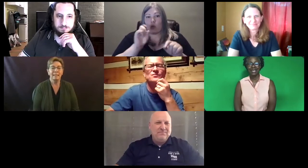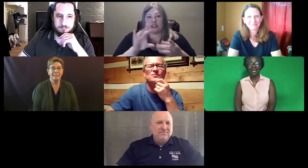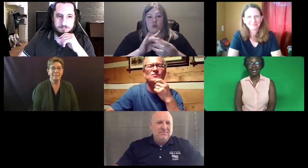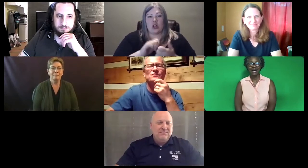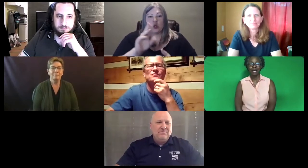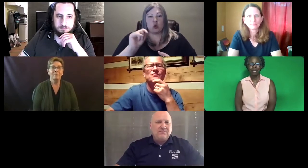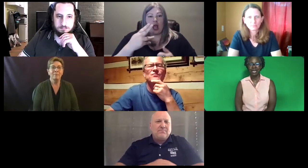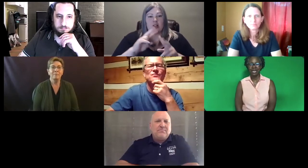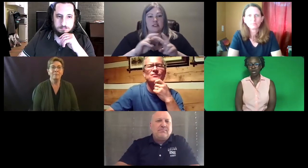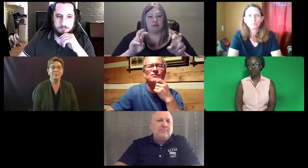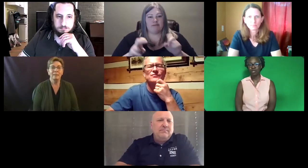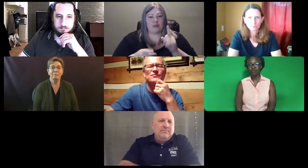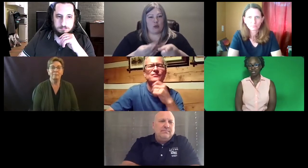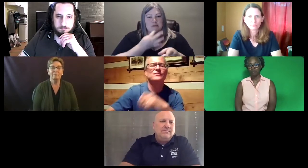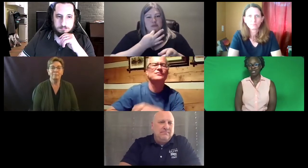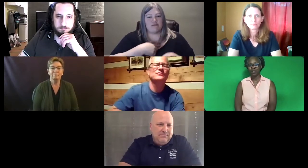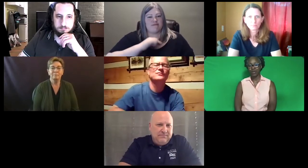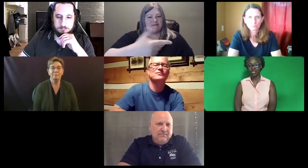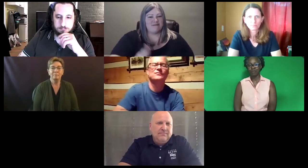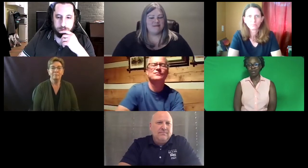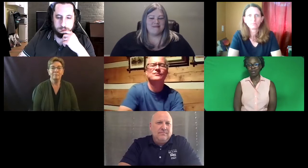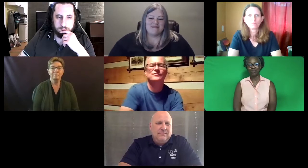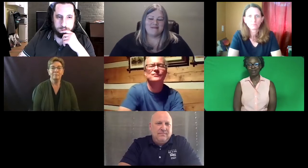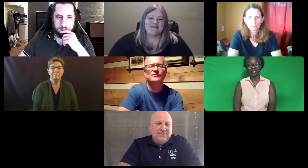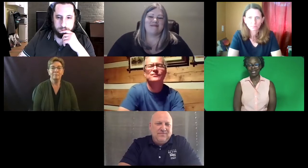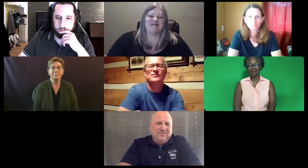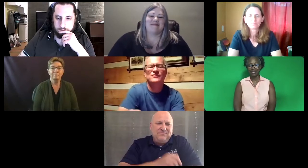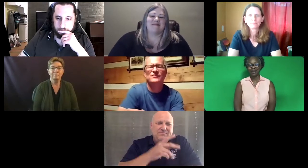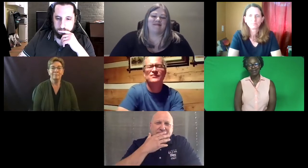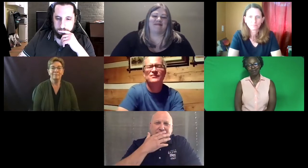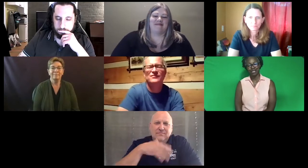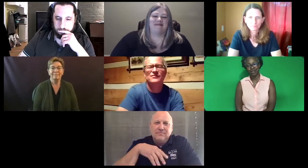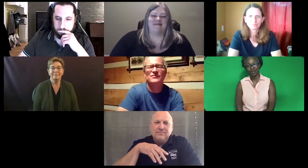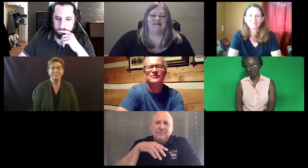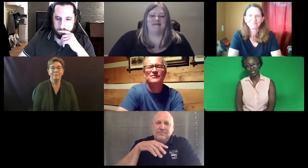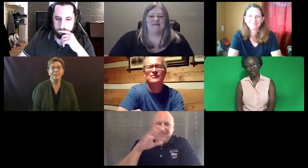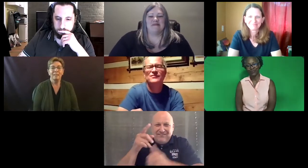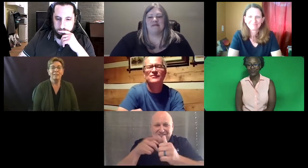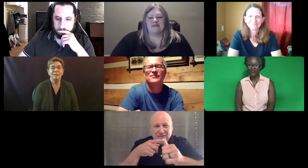And it would help to respond to questions about the Utah assessment.